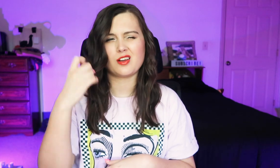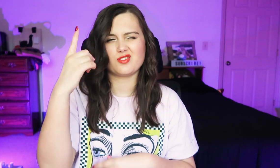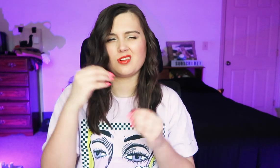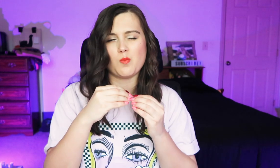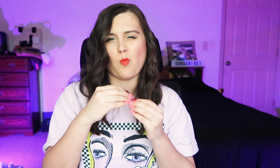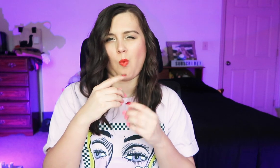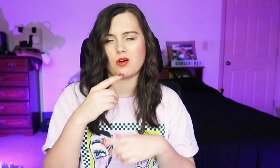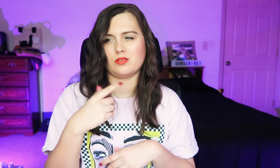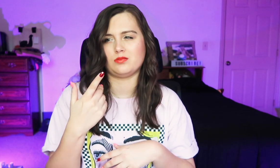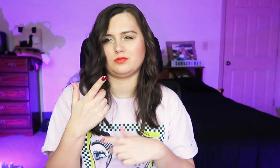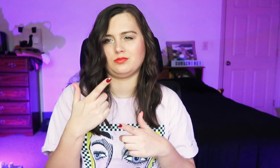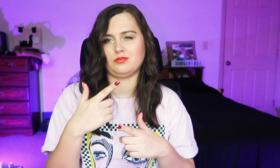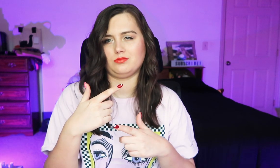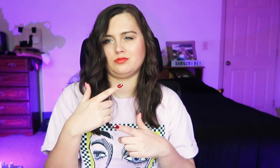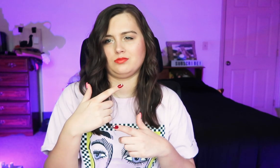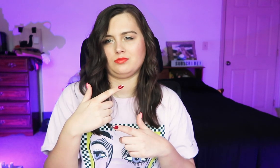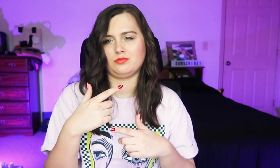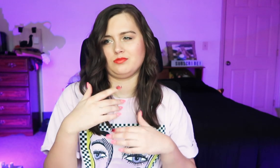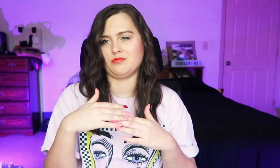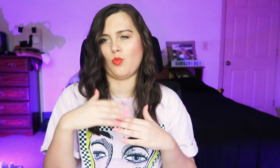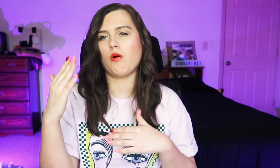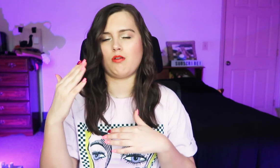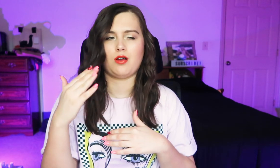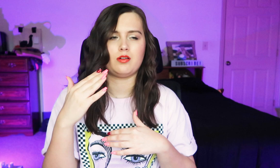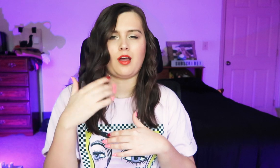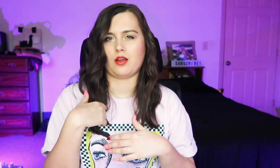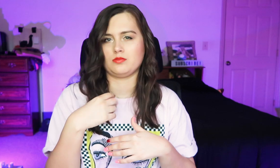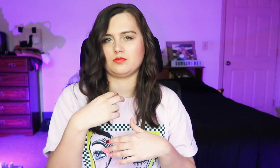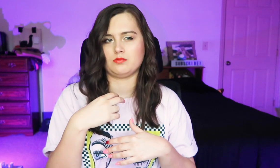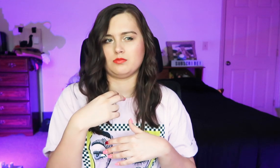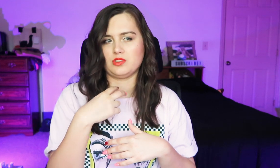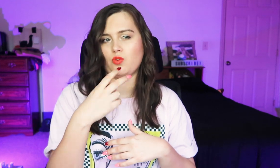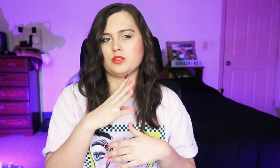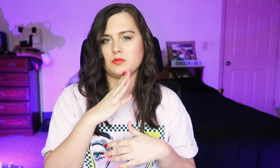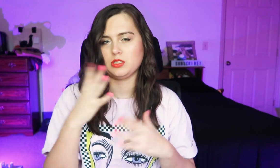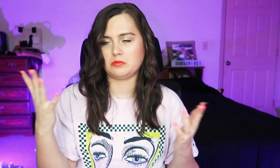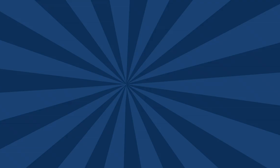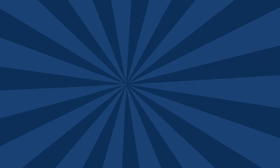I understand it more than I speak it.